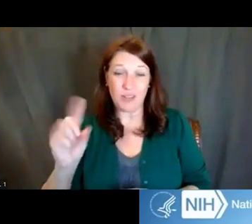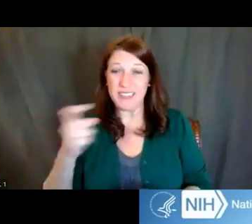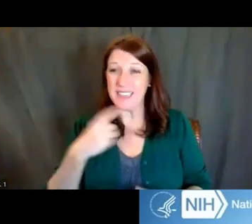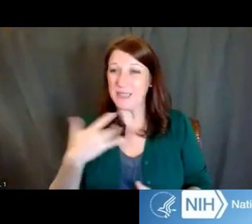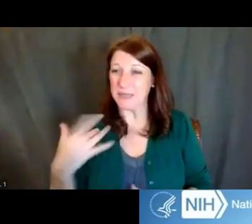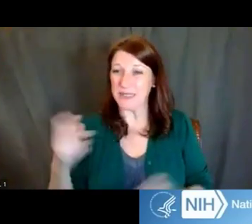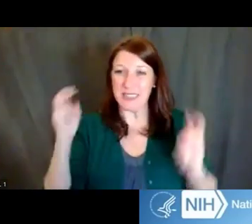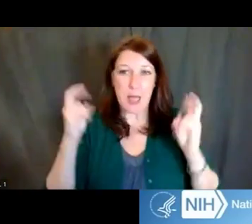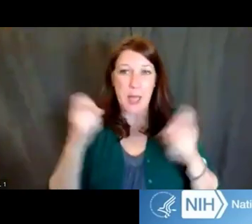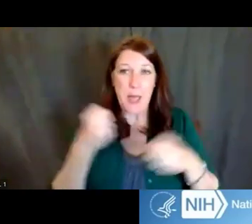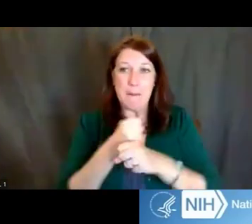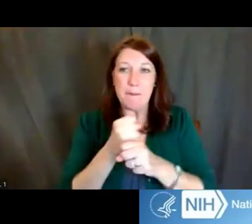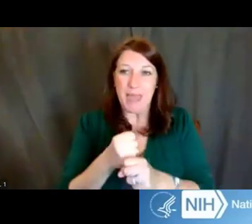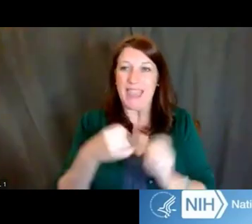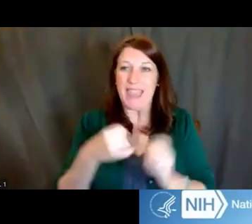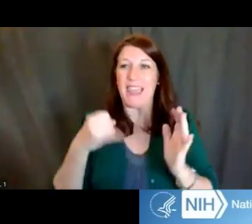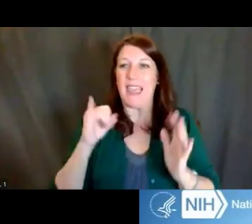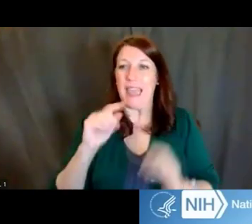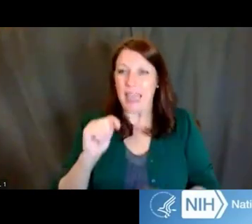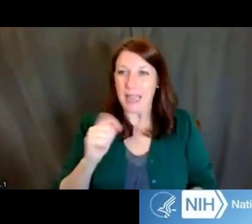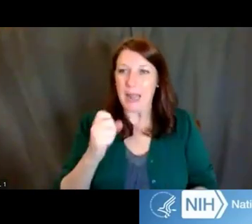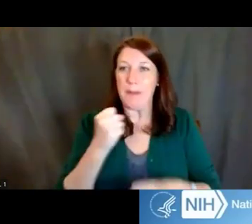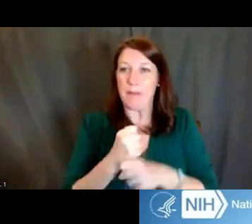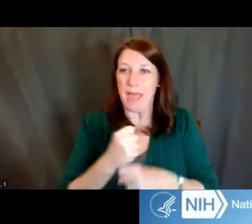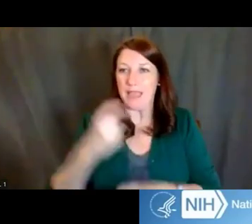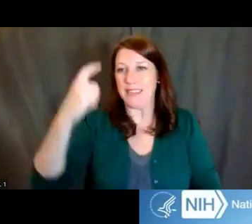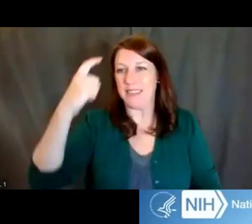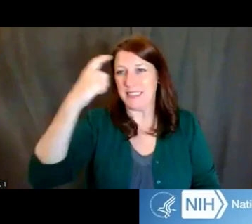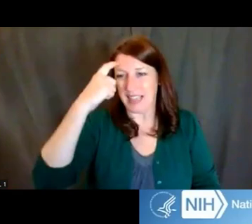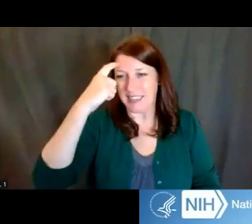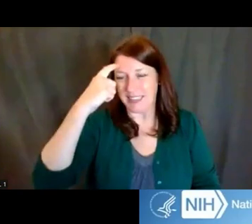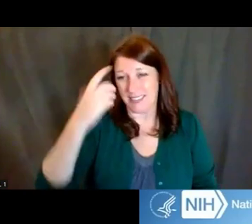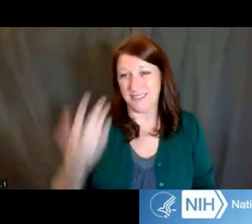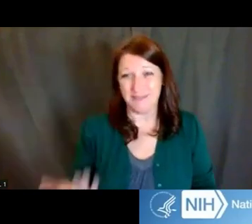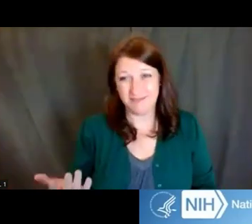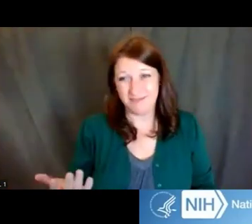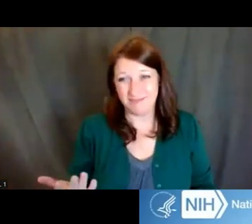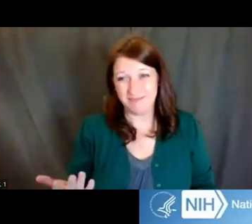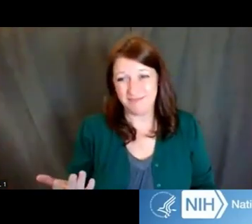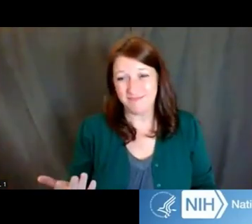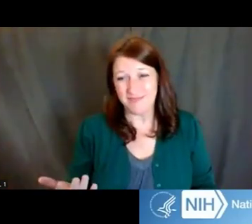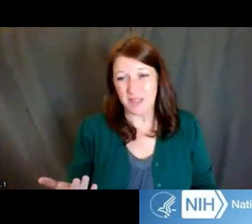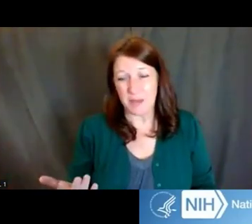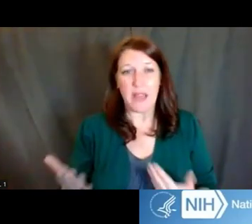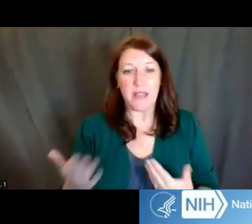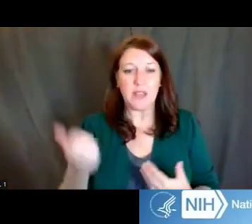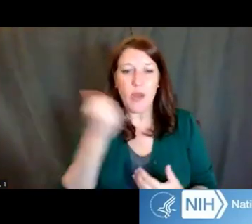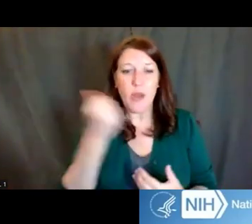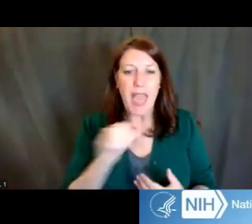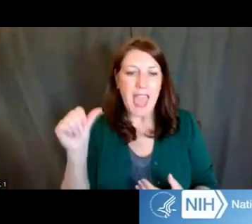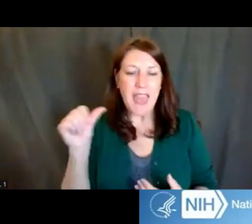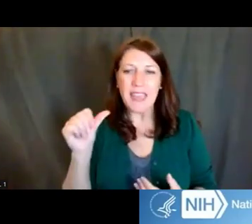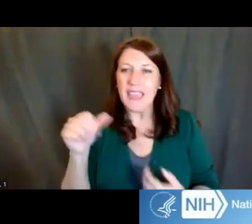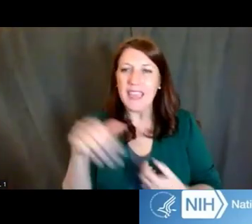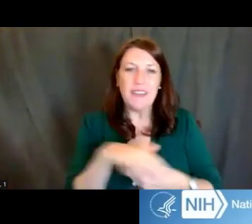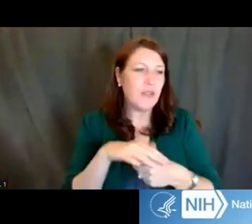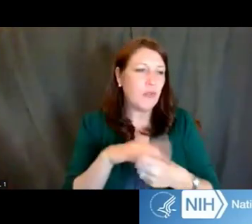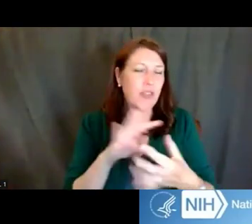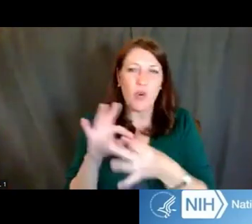So any component with -- she says that all the time -- any component within your application should make sense, or be in alignment with what you state